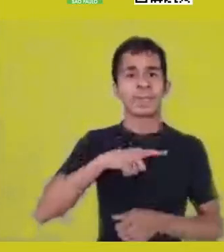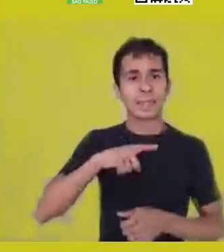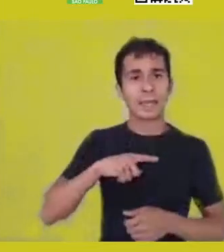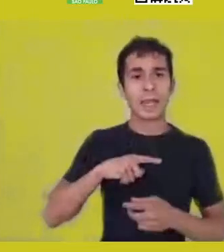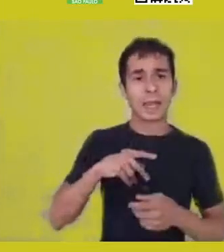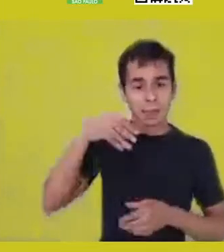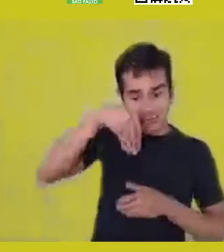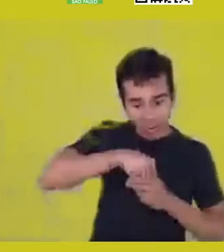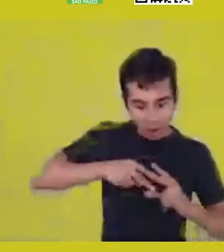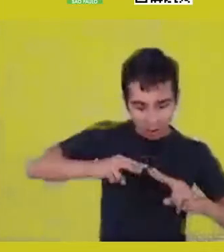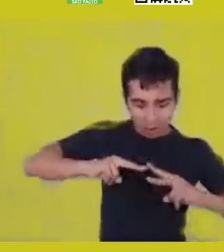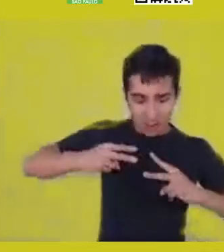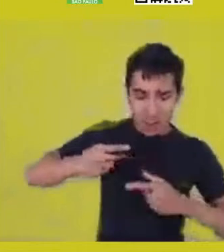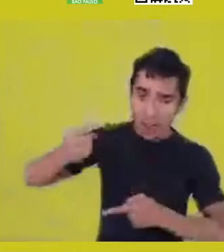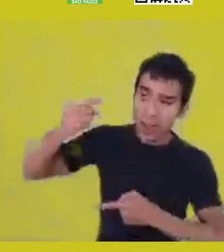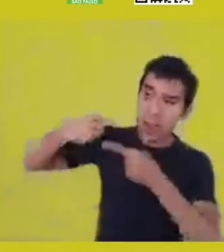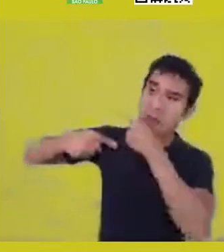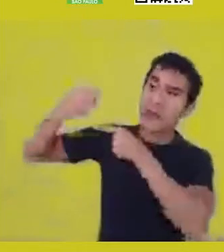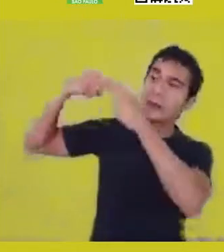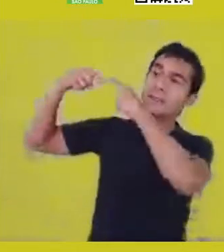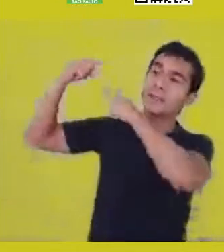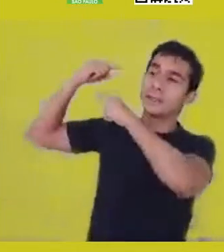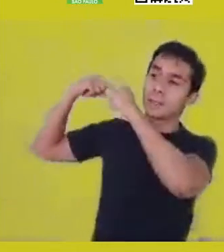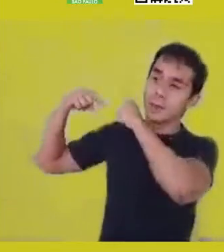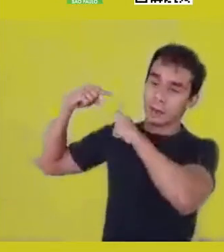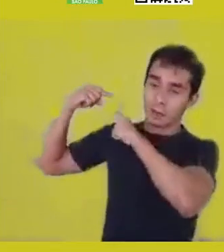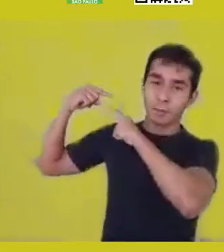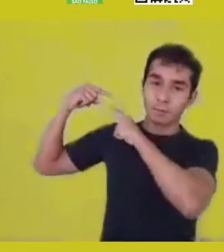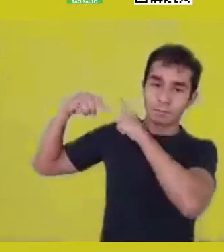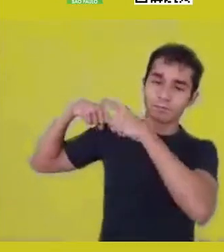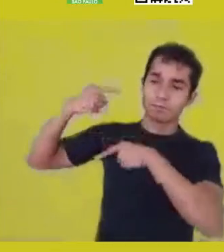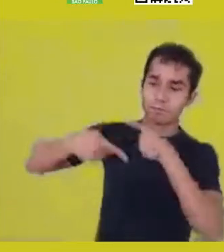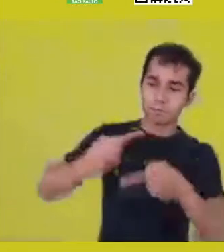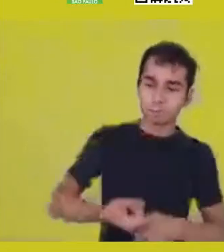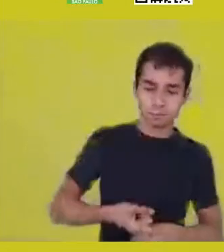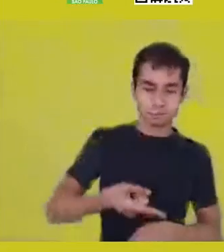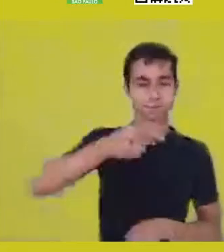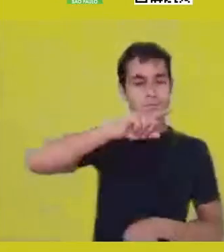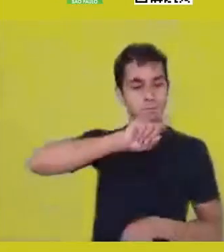the experiences of daily life that come from African principles.